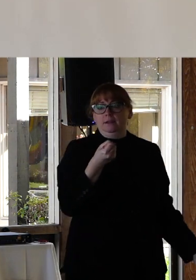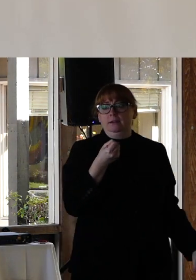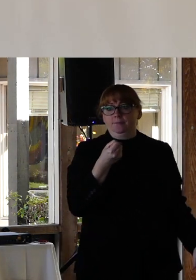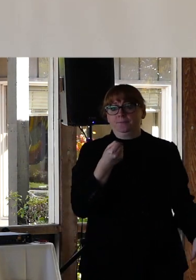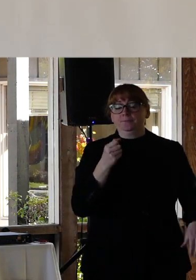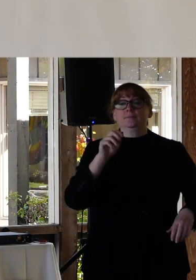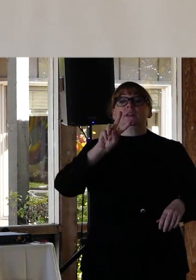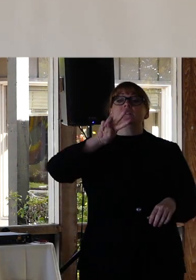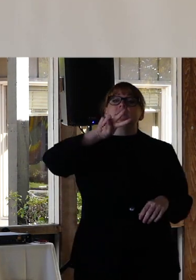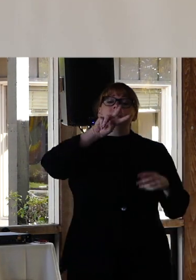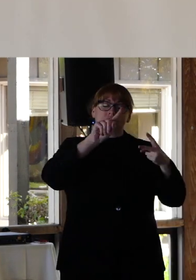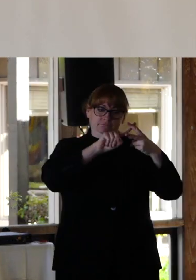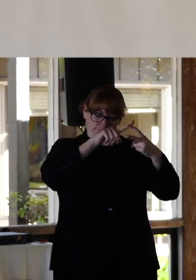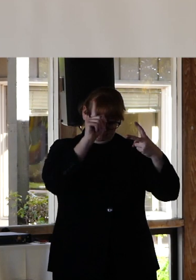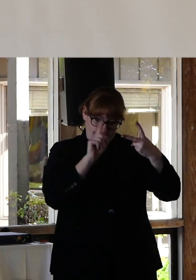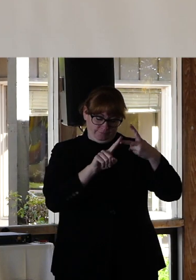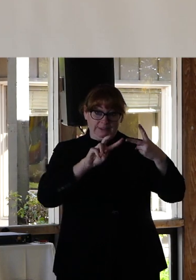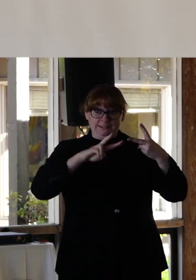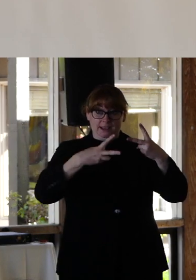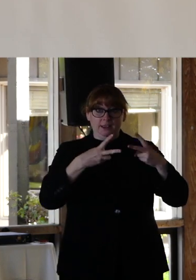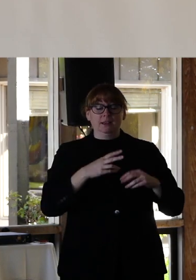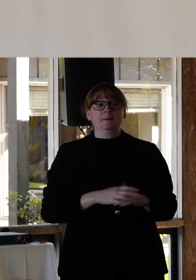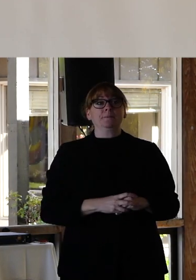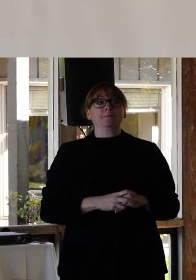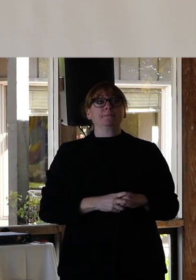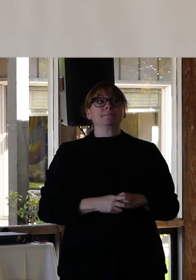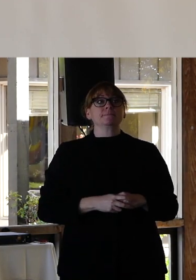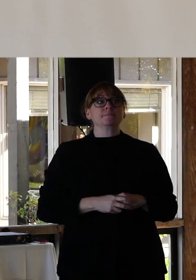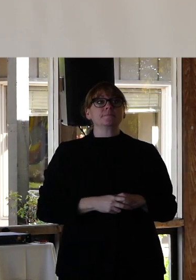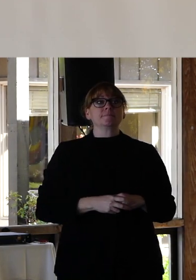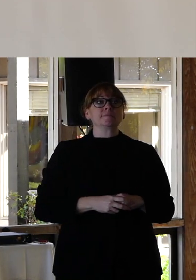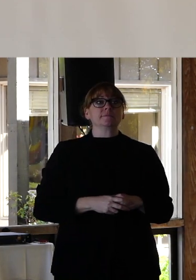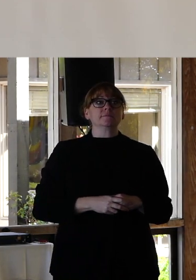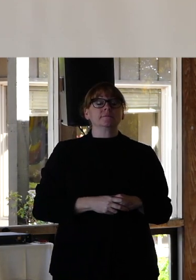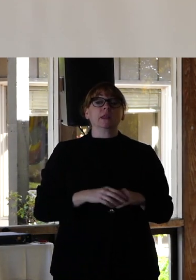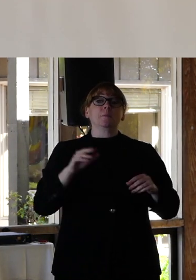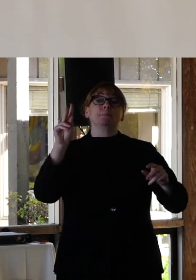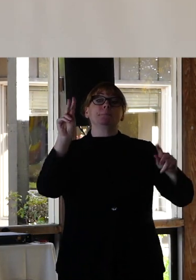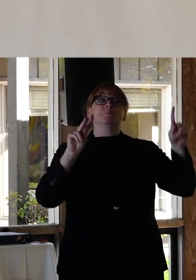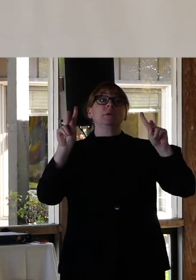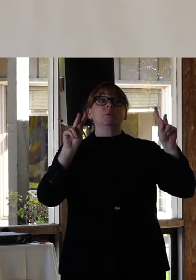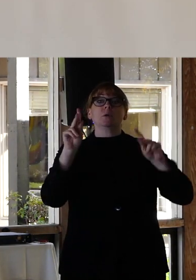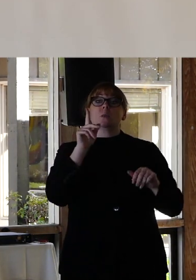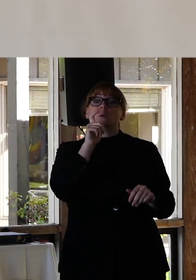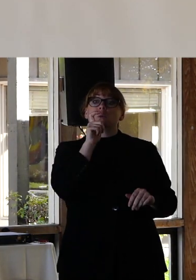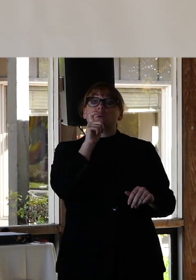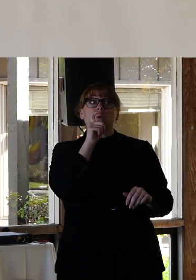Make room for the voices of those who are most directly impacted.